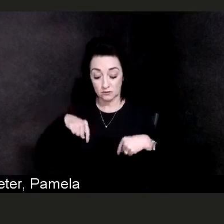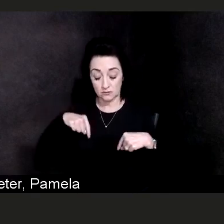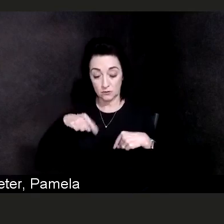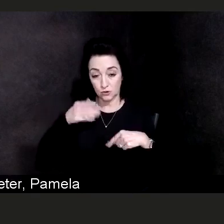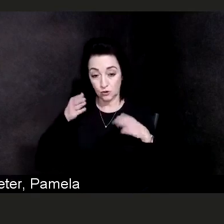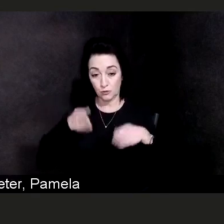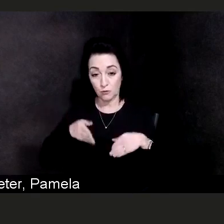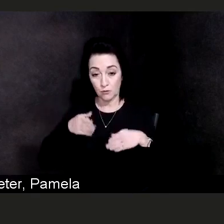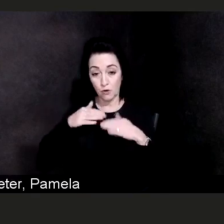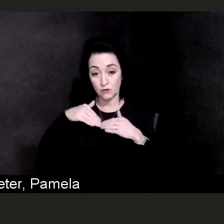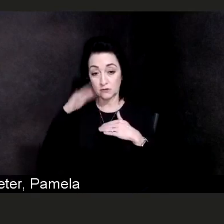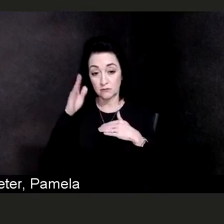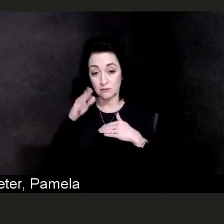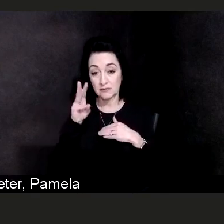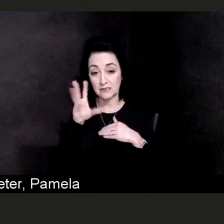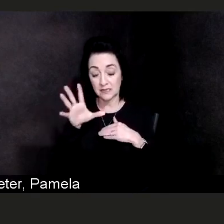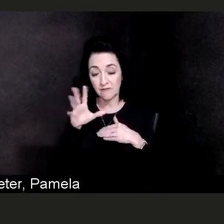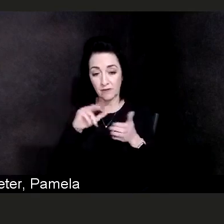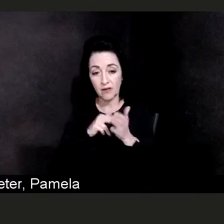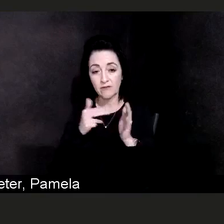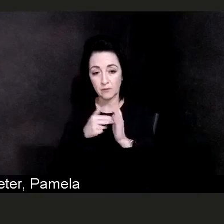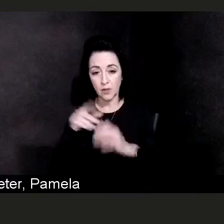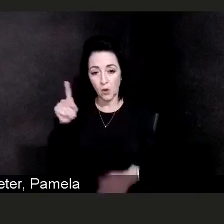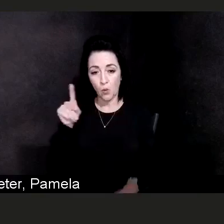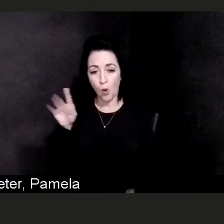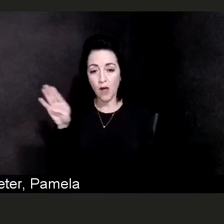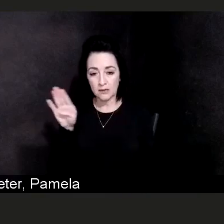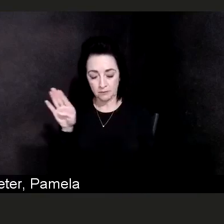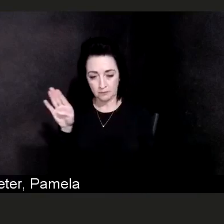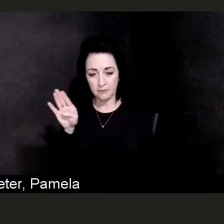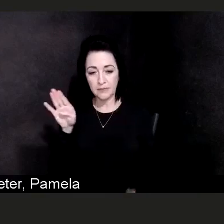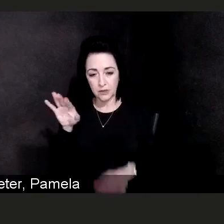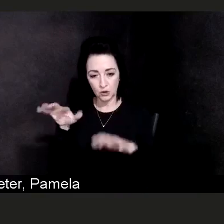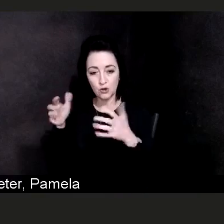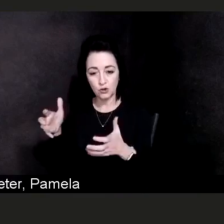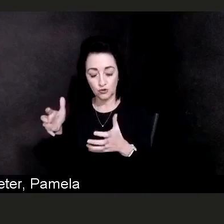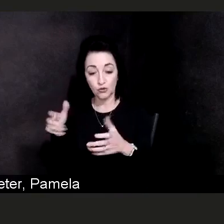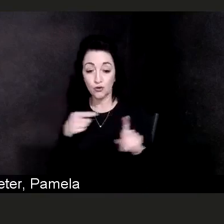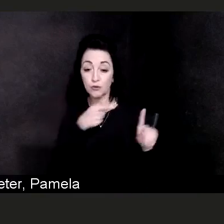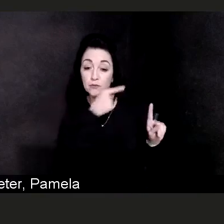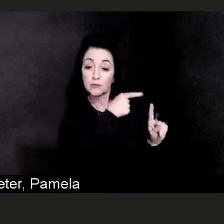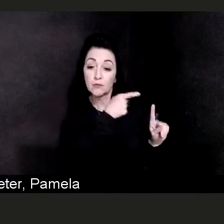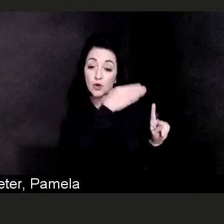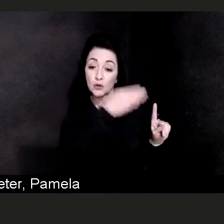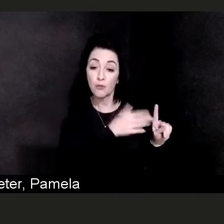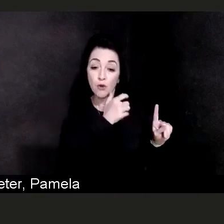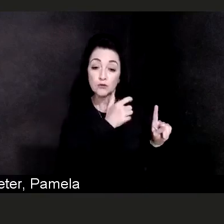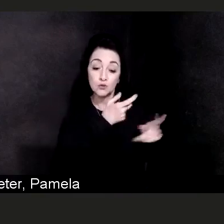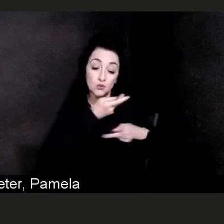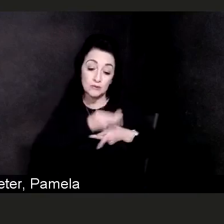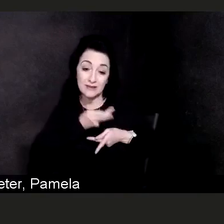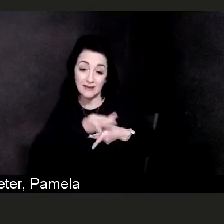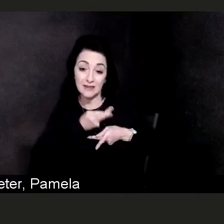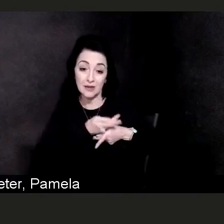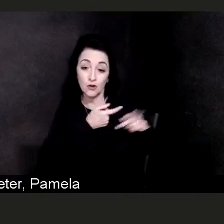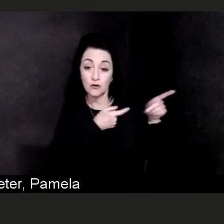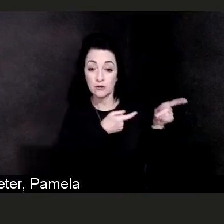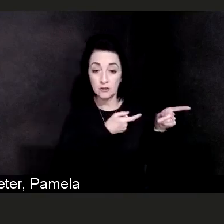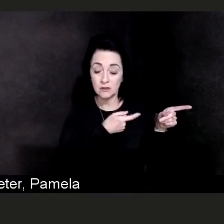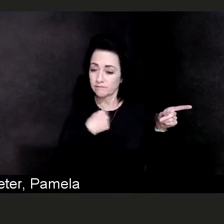would fall into the 1B category, and the caregiver, I'm not sure what age that that person is,